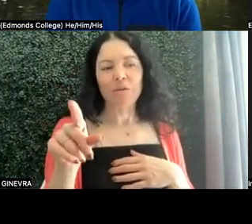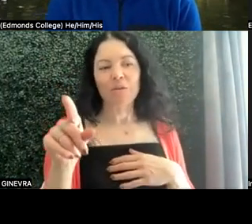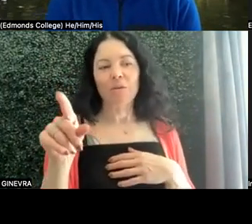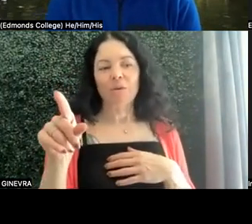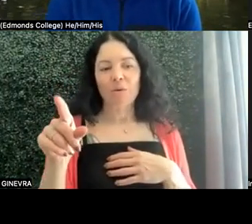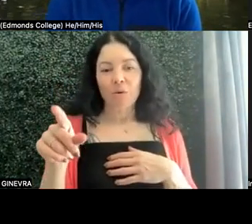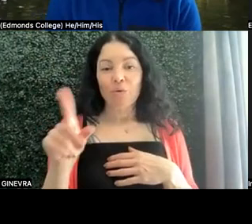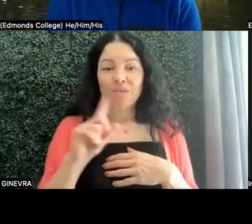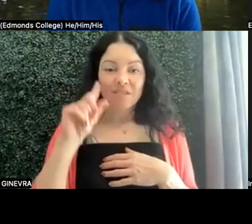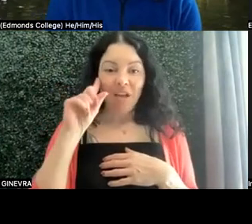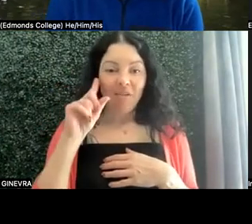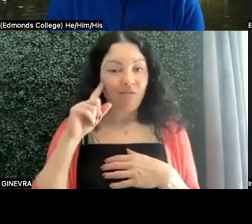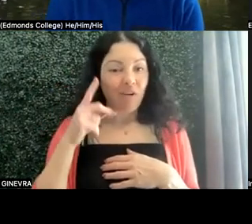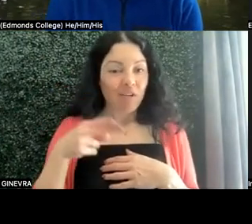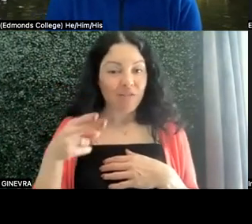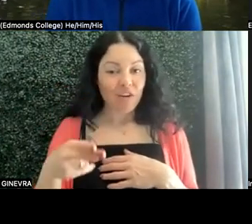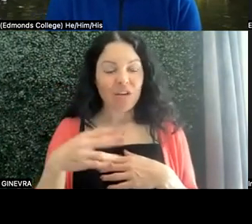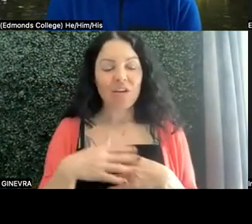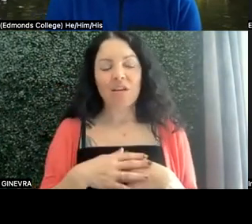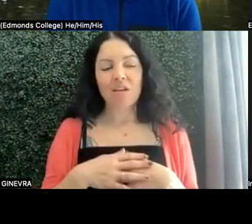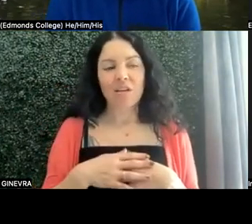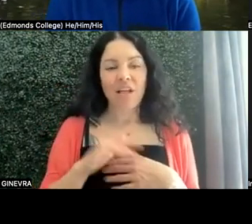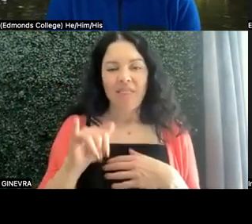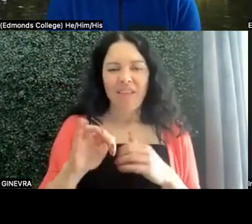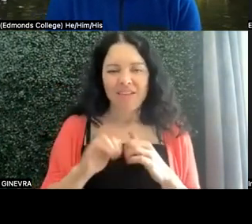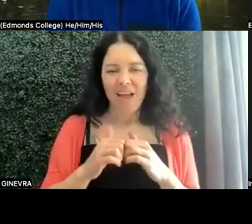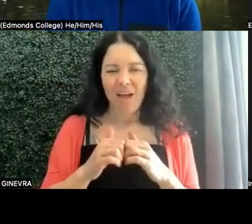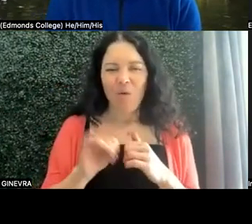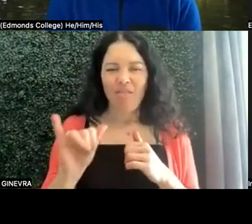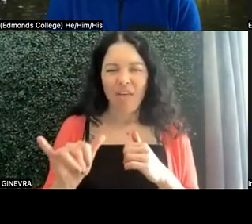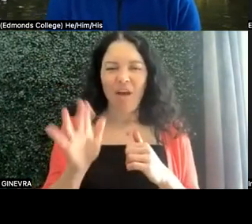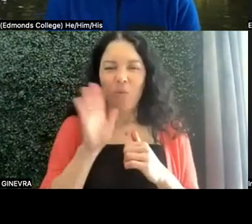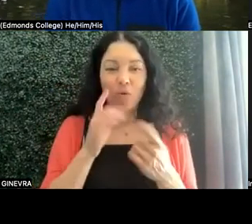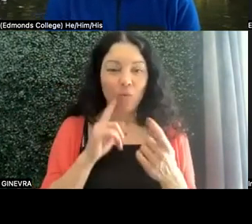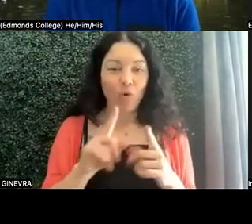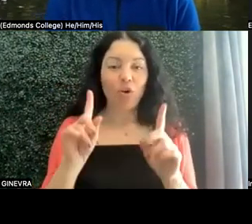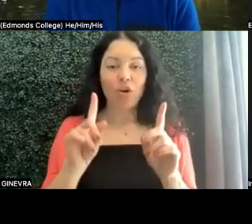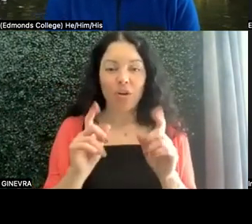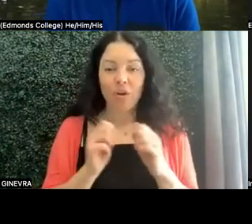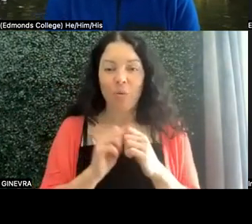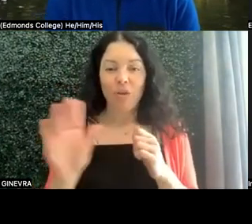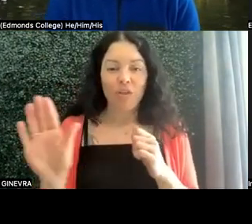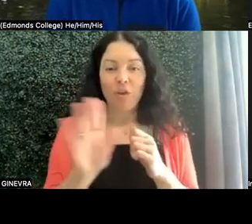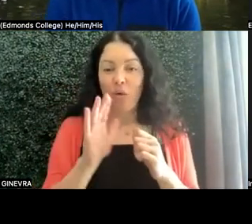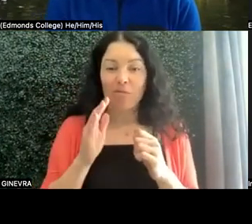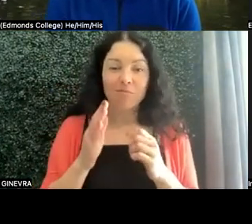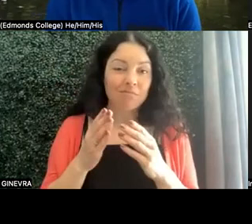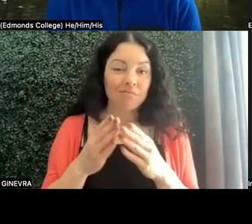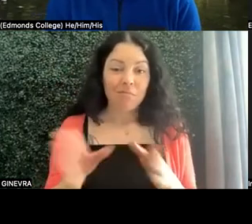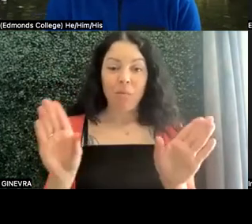is deaf or hard of hearing. And so that's how that would work, in terms of your public speaking, of course.